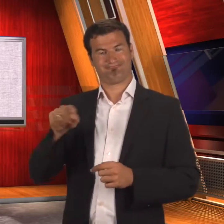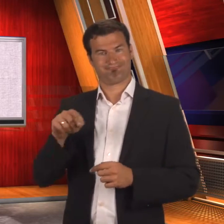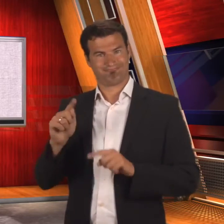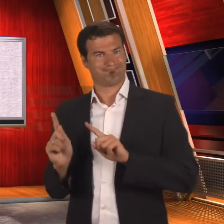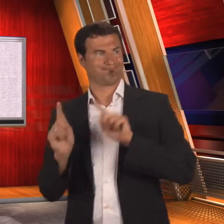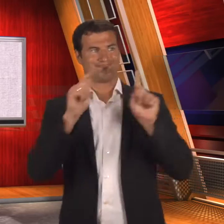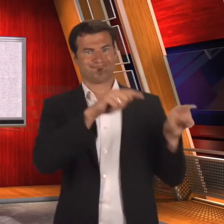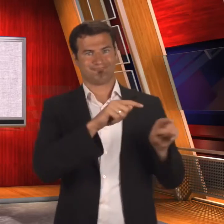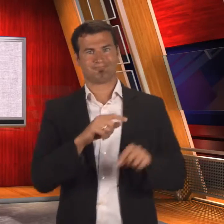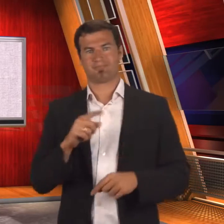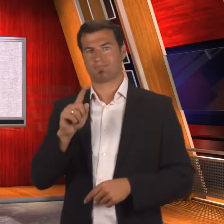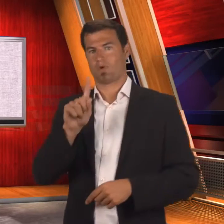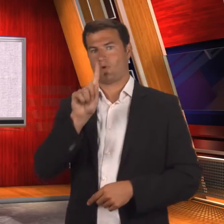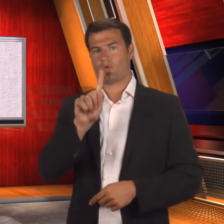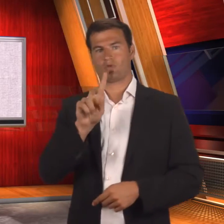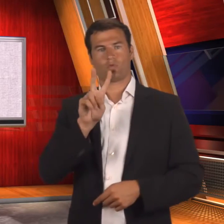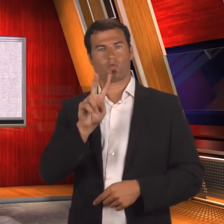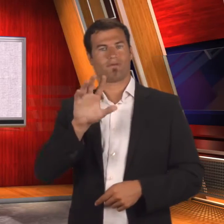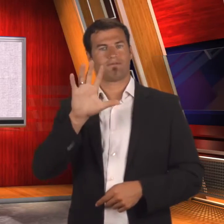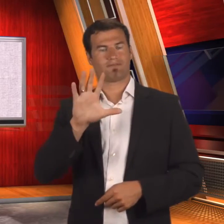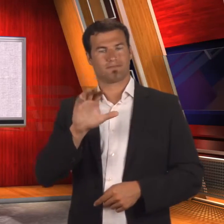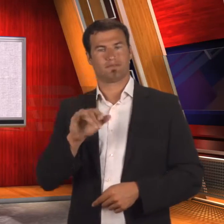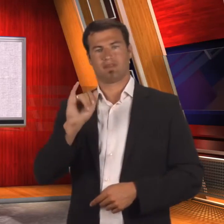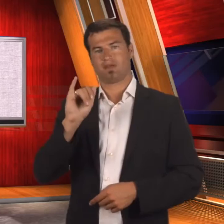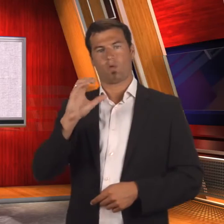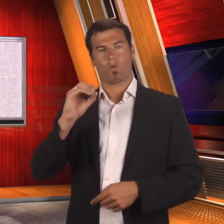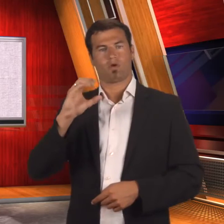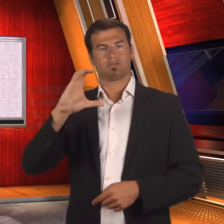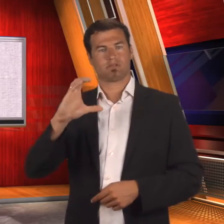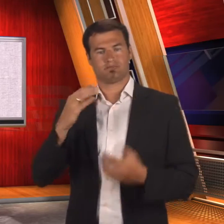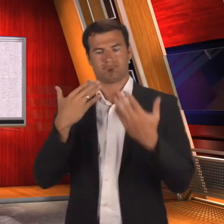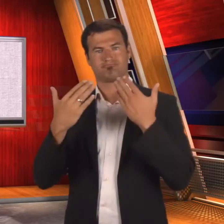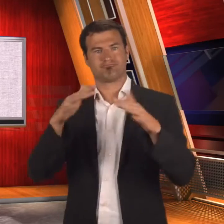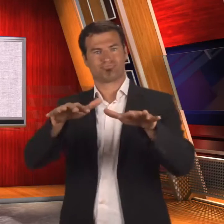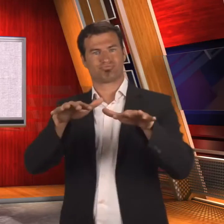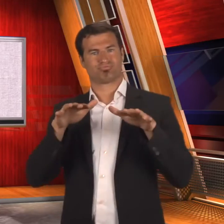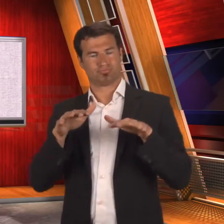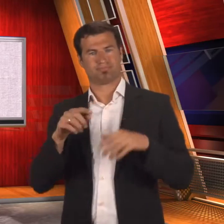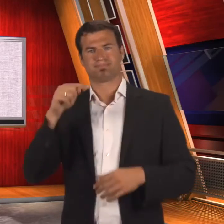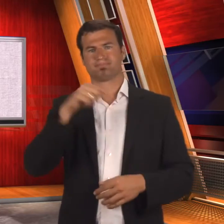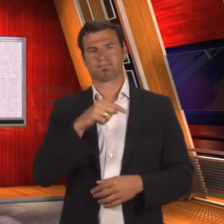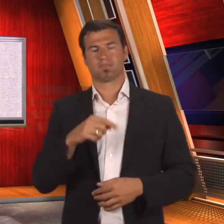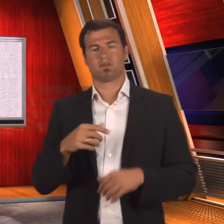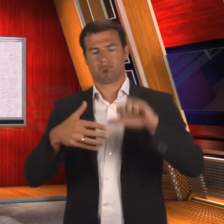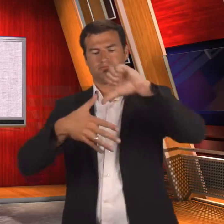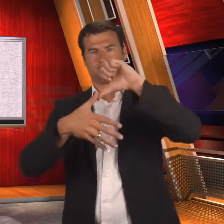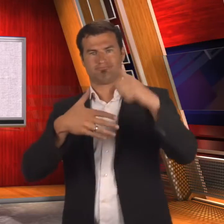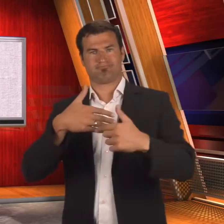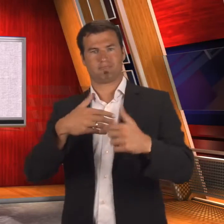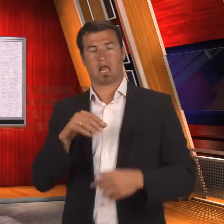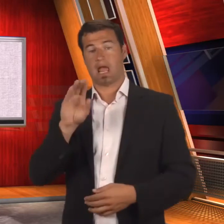All of them is expected to attend for